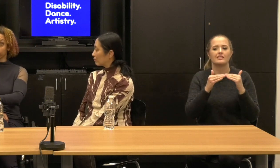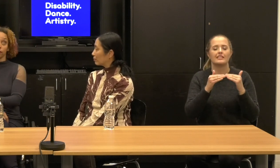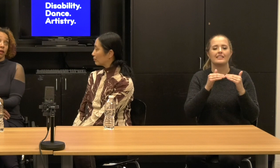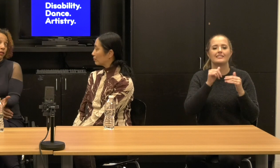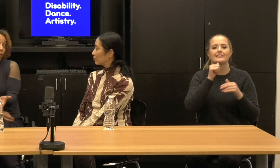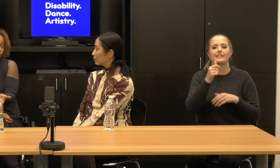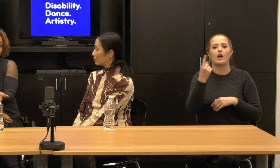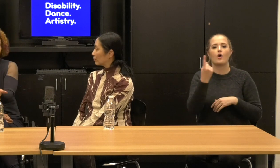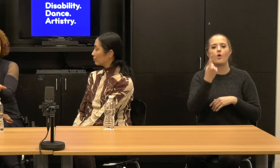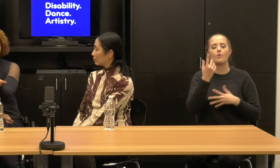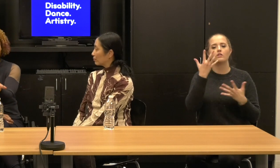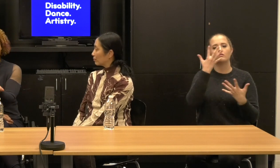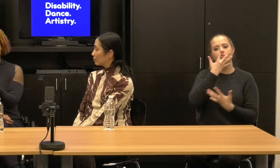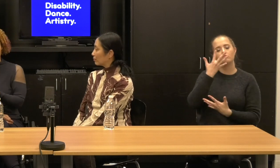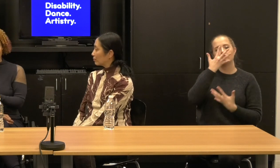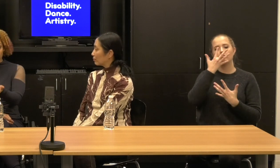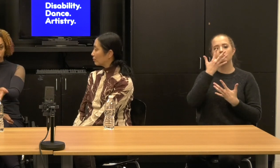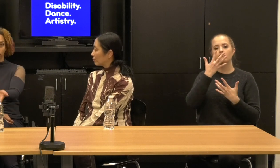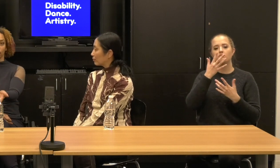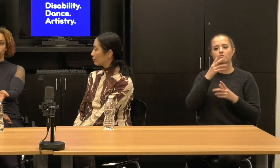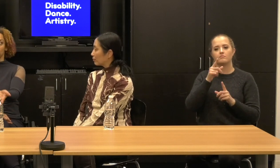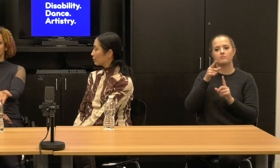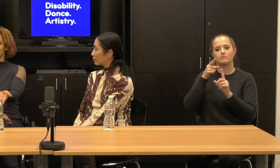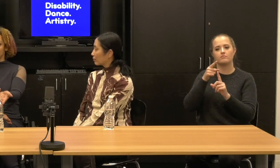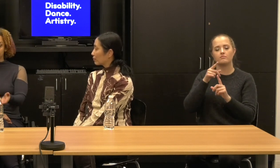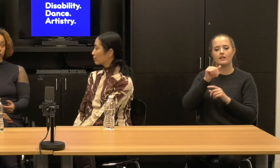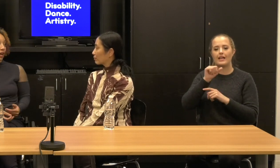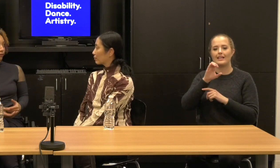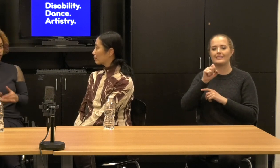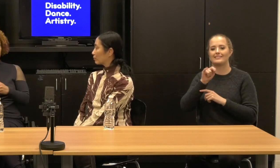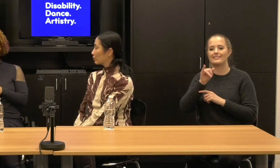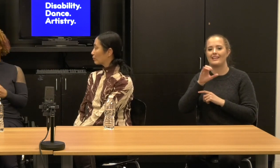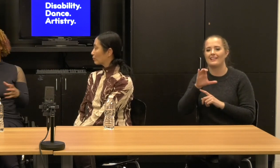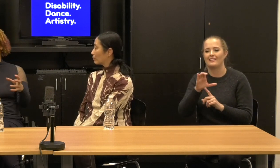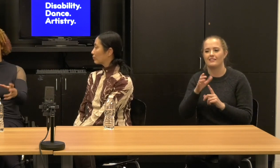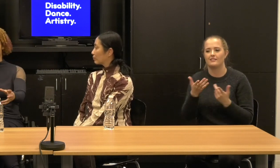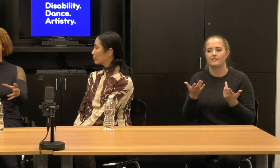And maybe some of it isn't even constructed in that way, but we have to allow for that